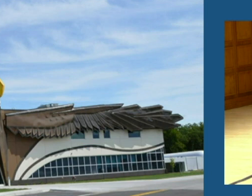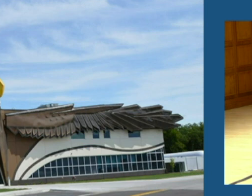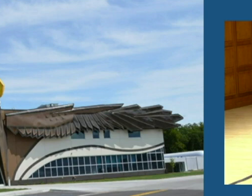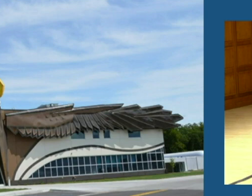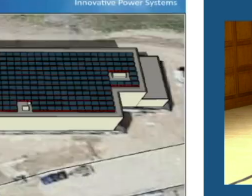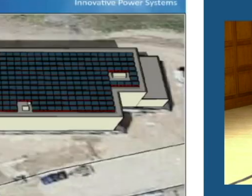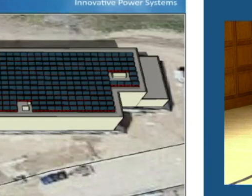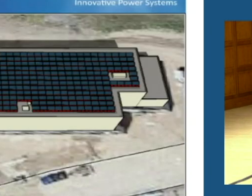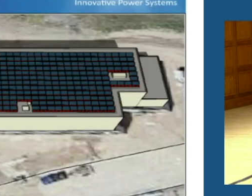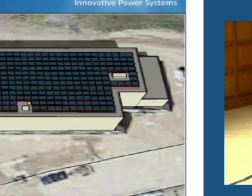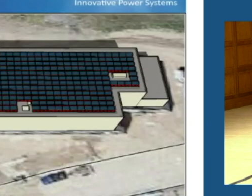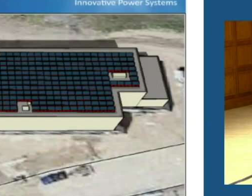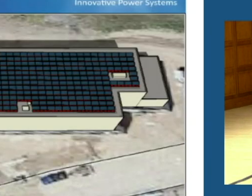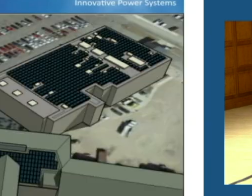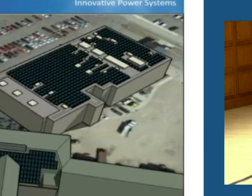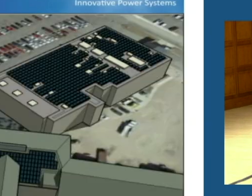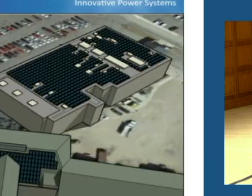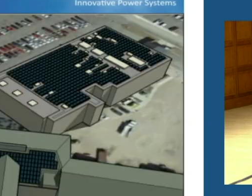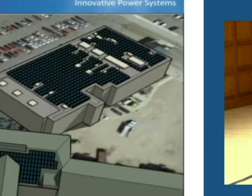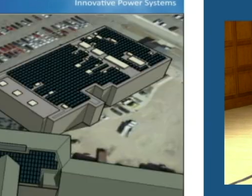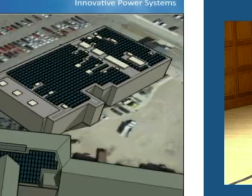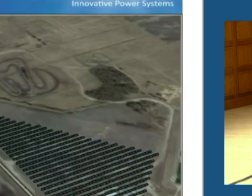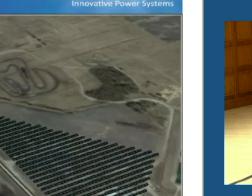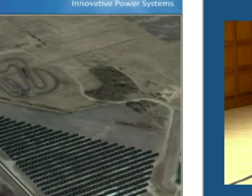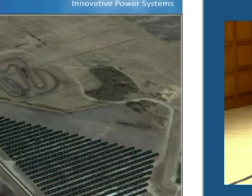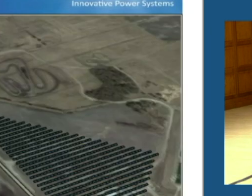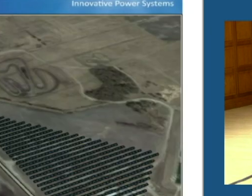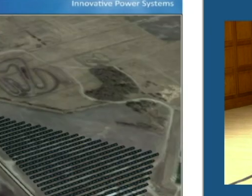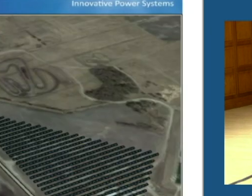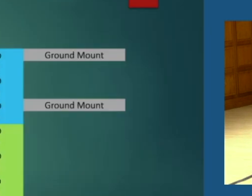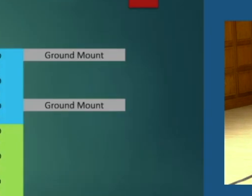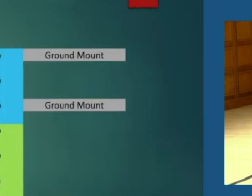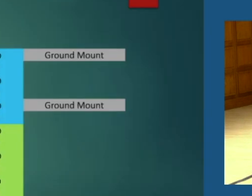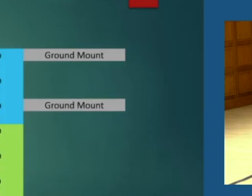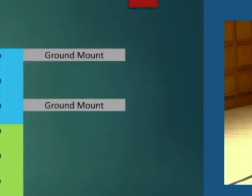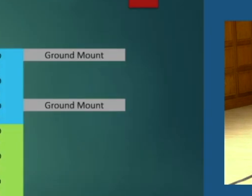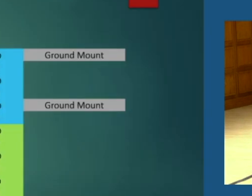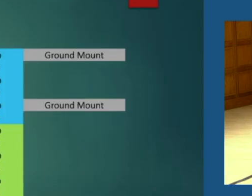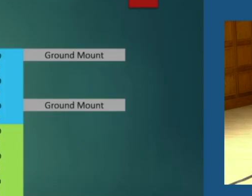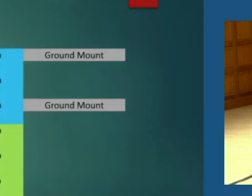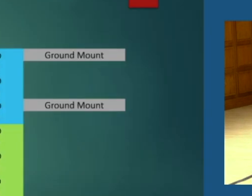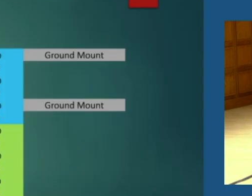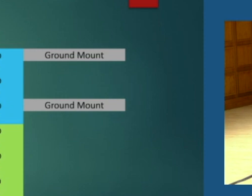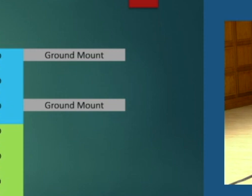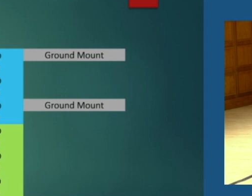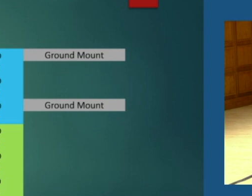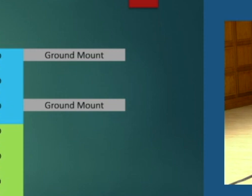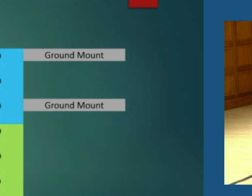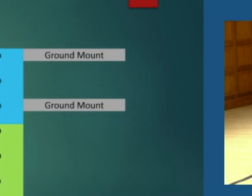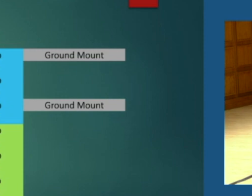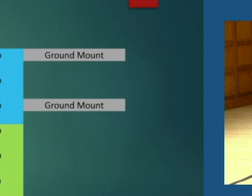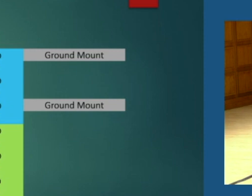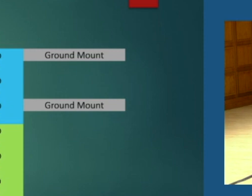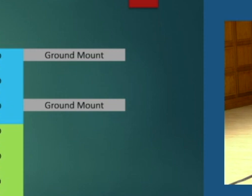Put solar on the queen's palace. Of course, there's just the layouts of the solar. This is the timeline.